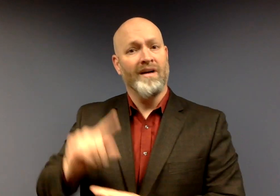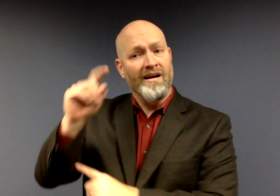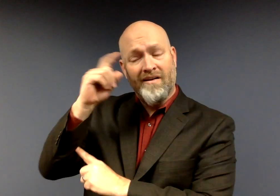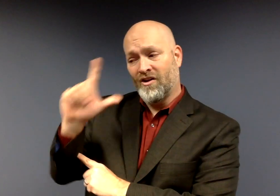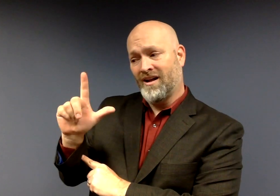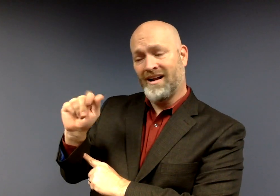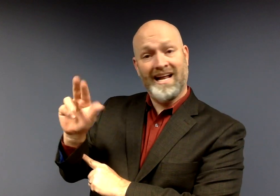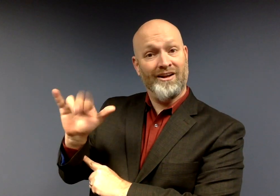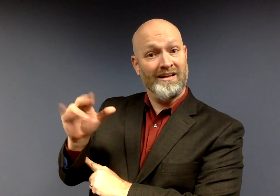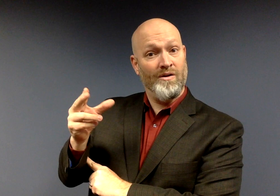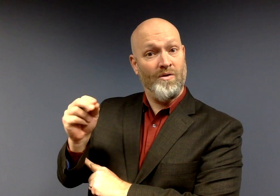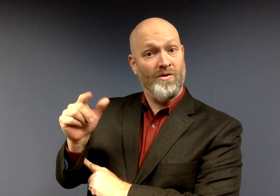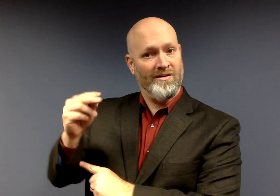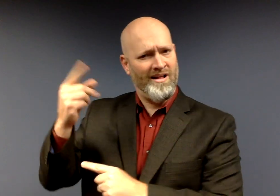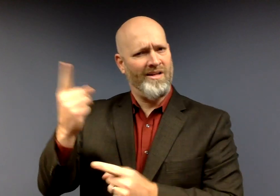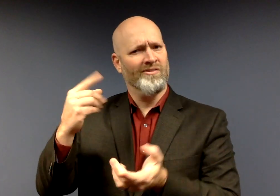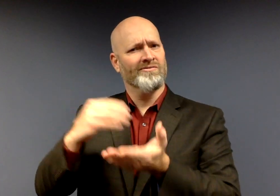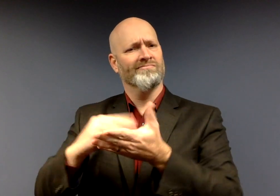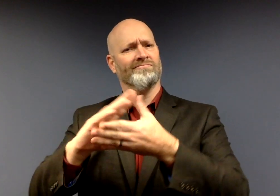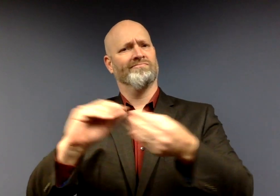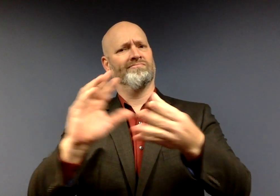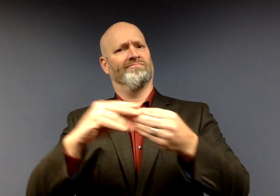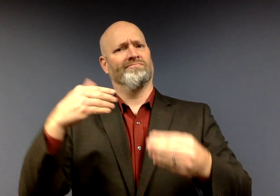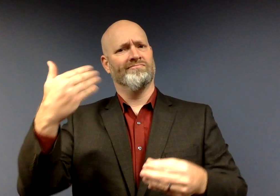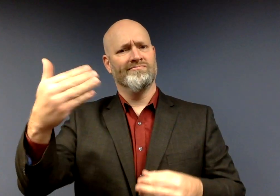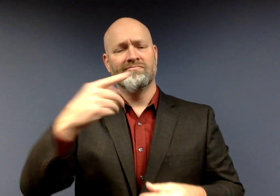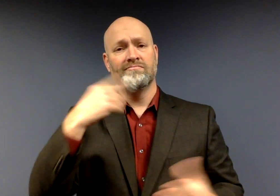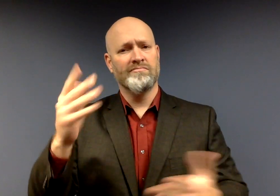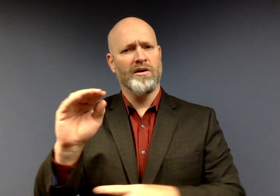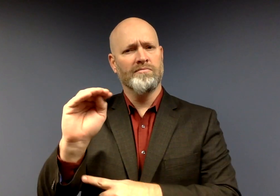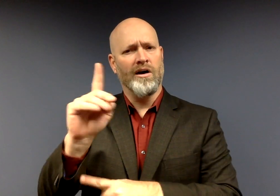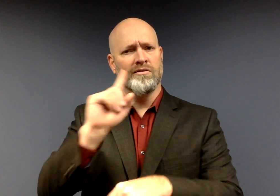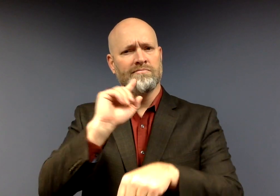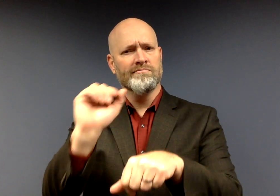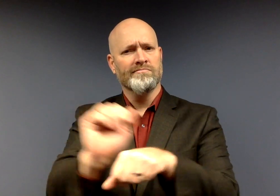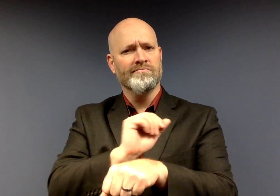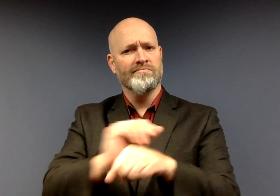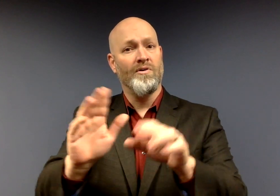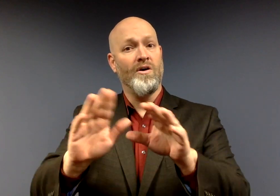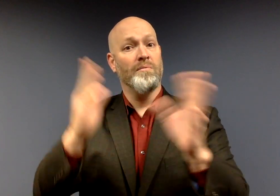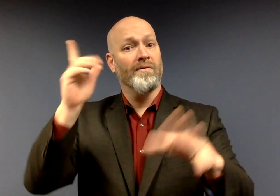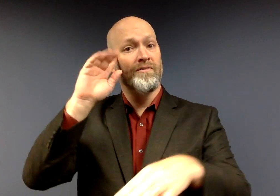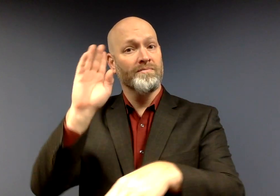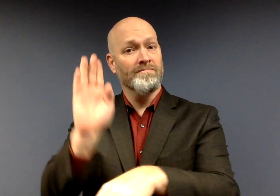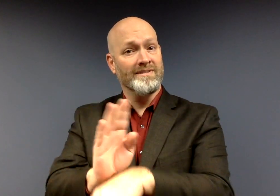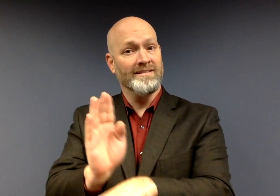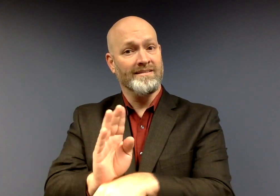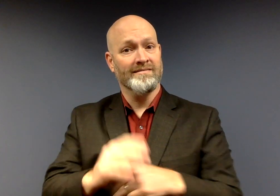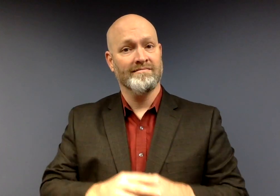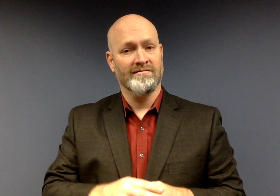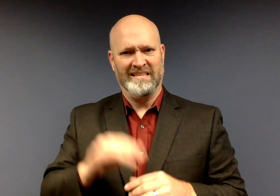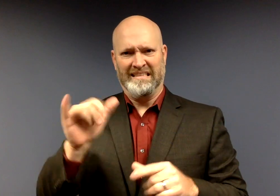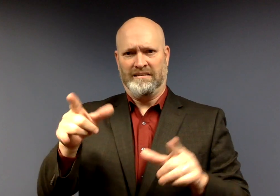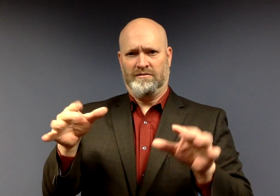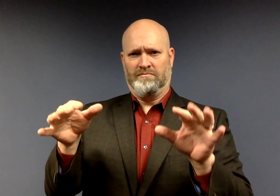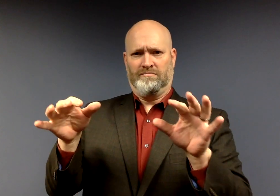Governor Larry Hogan has always said that "Maryland is open for business,"